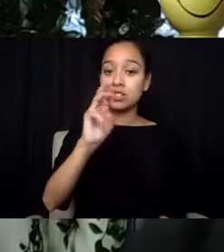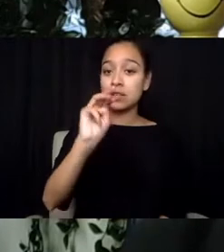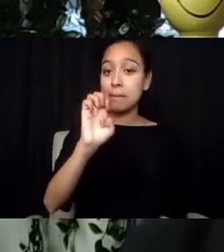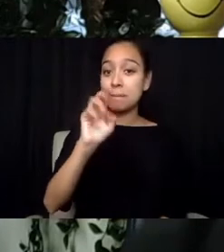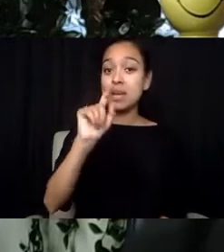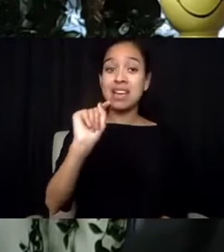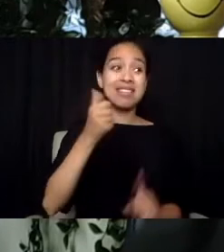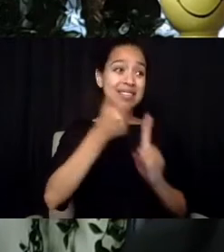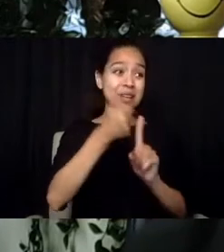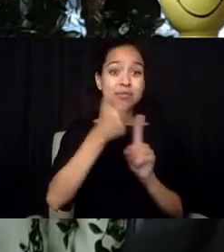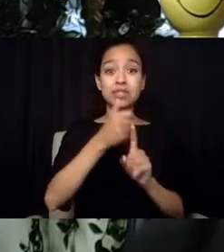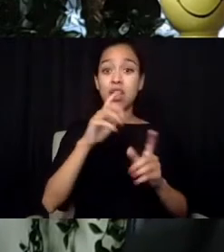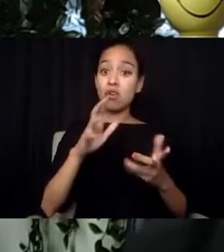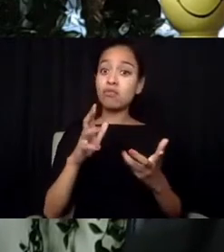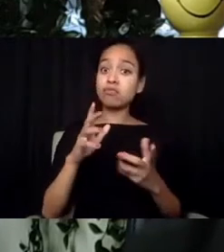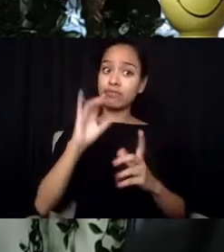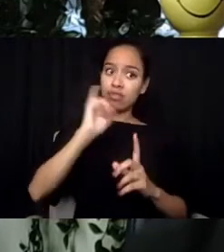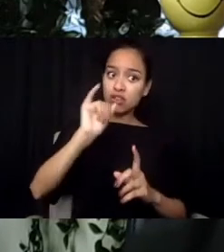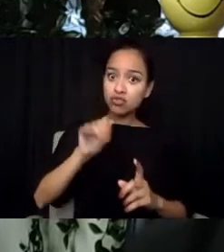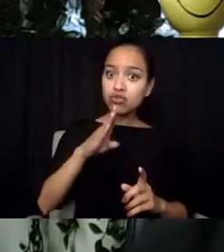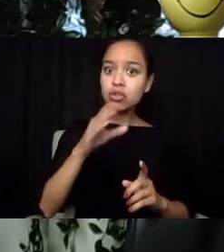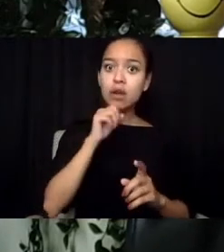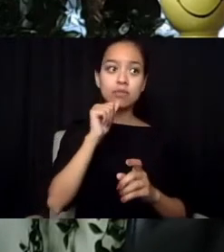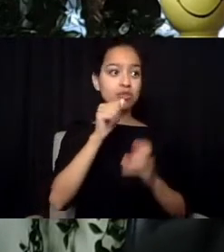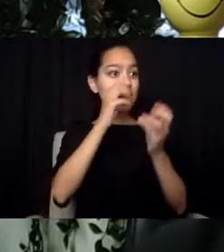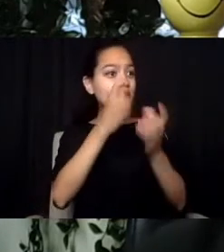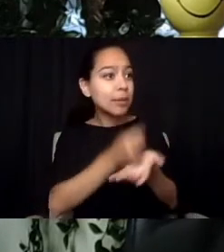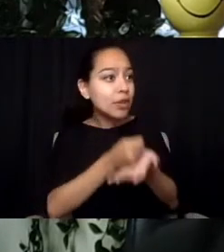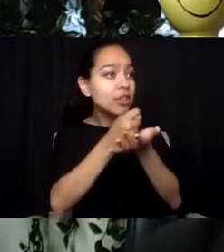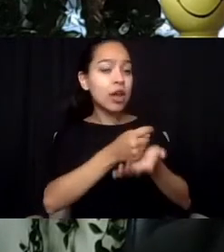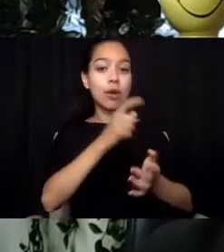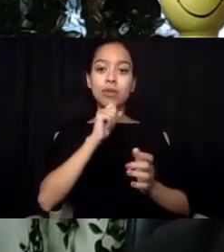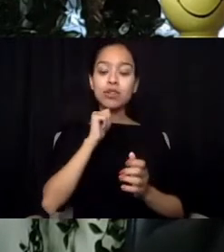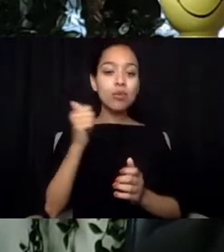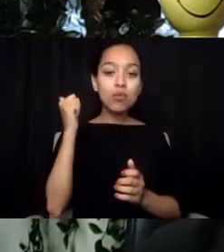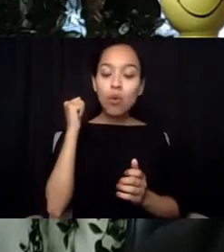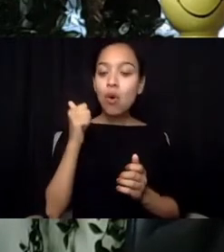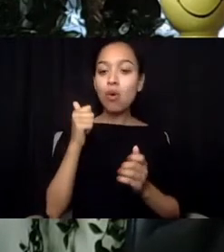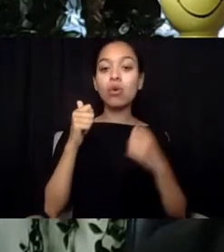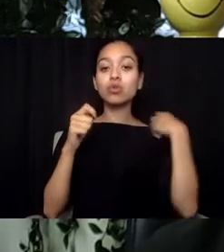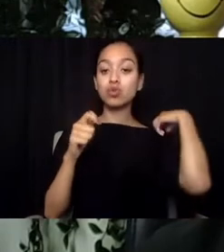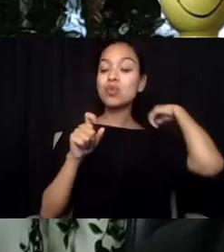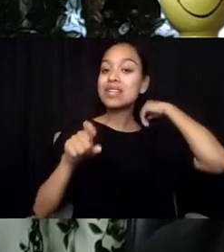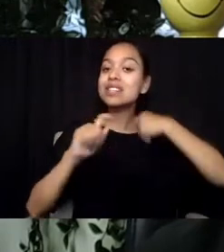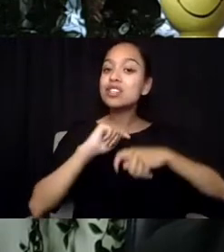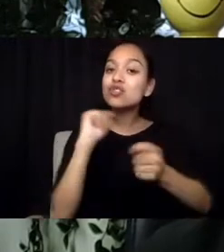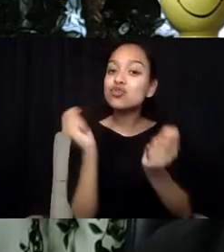We need to transform that as well, but I think we need to just transform how we respond to people in crisis,